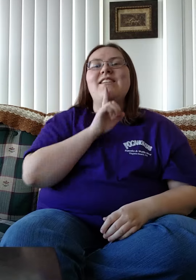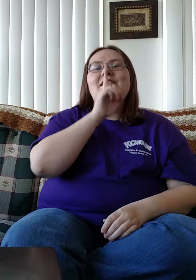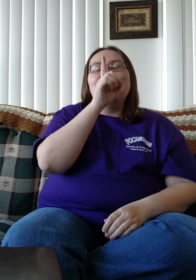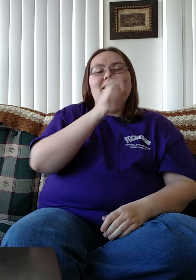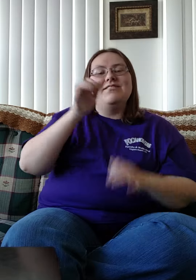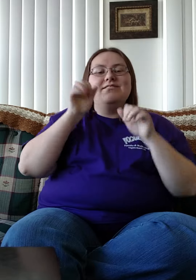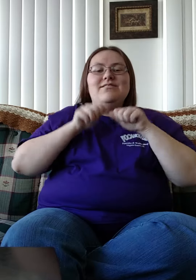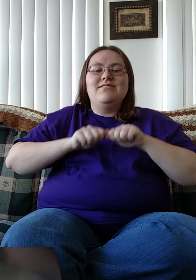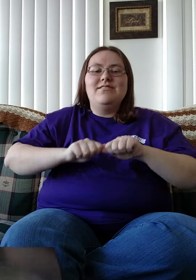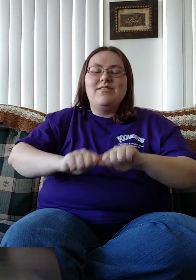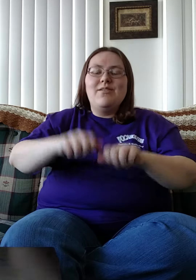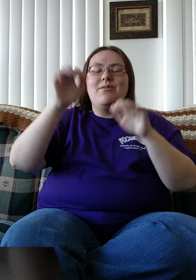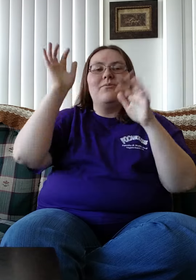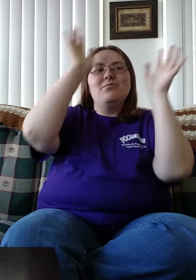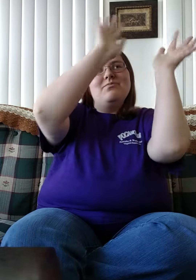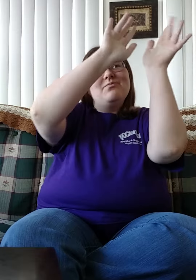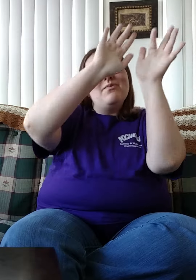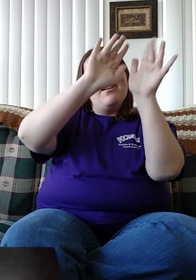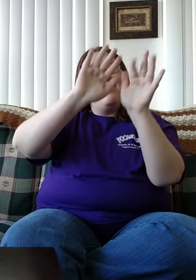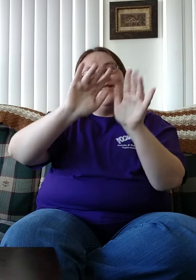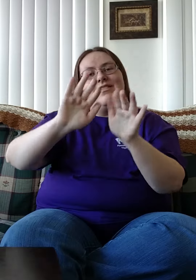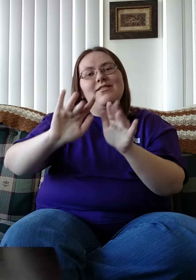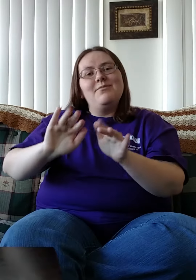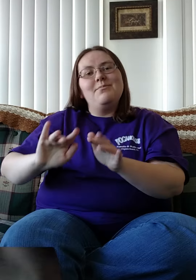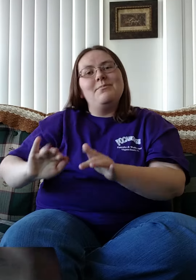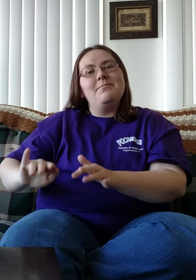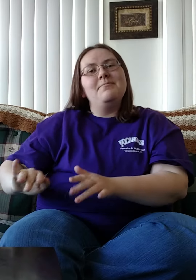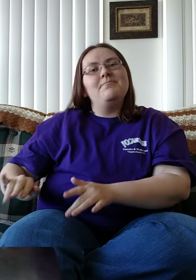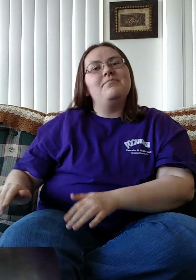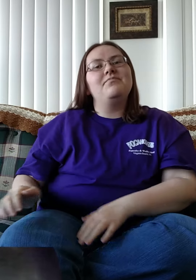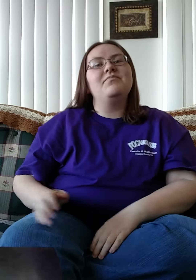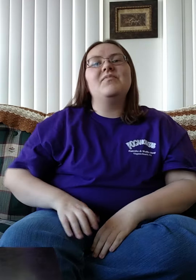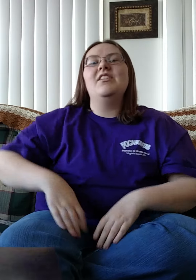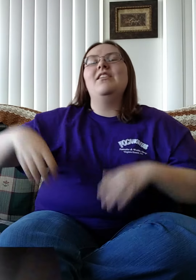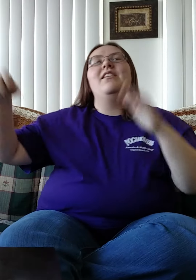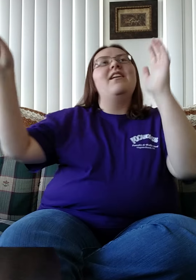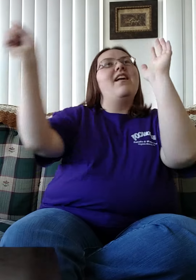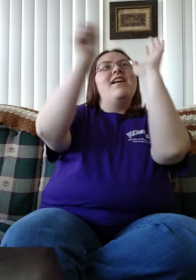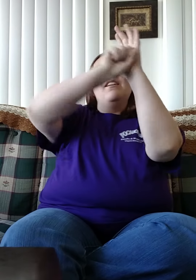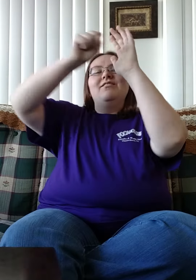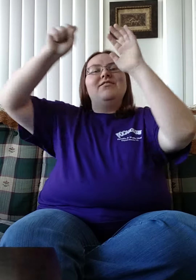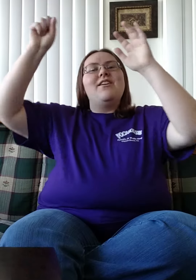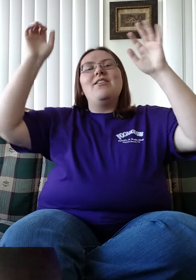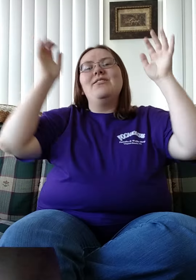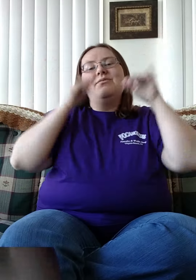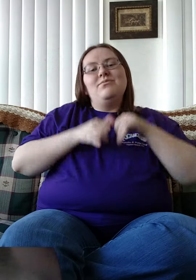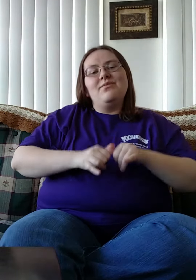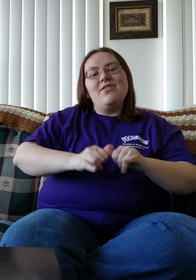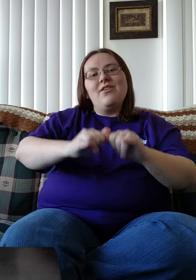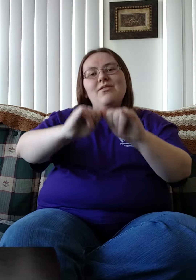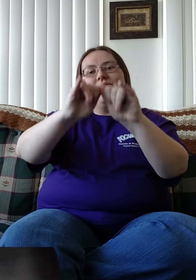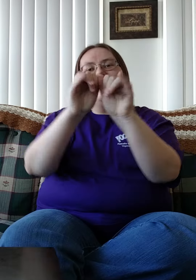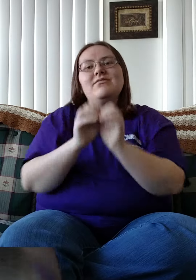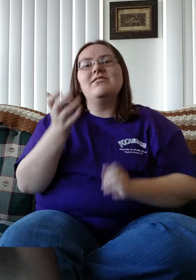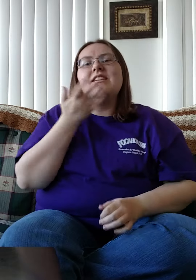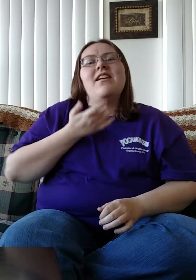And it's still raining But as the thunder rolls